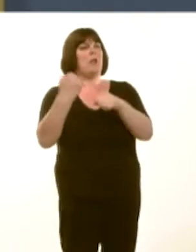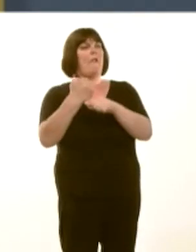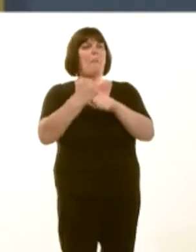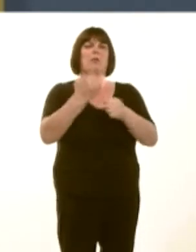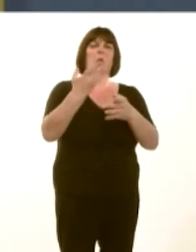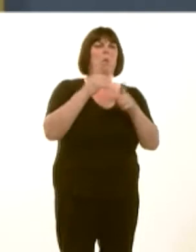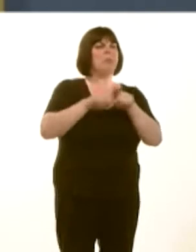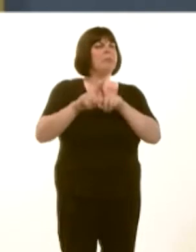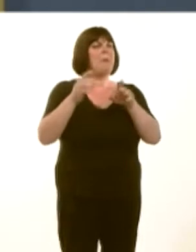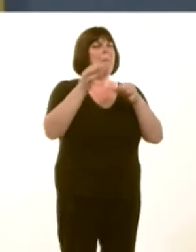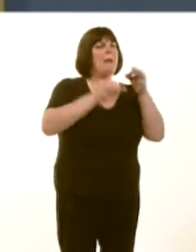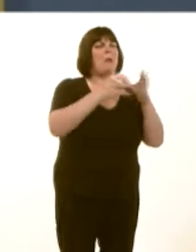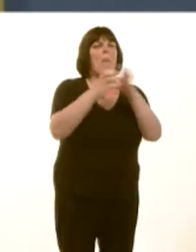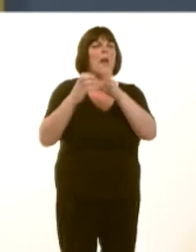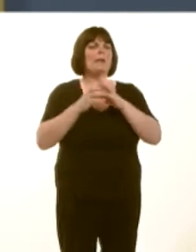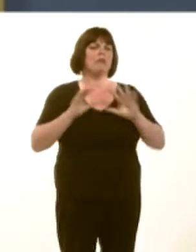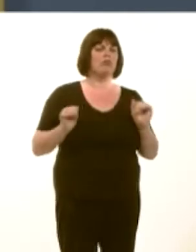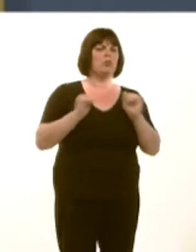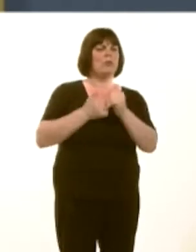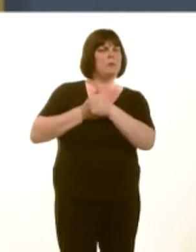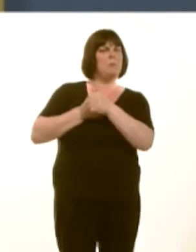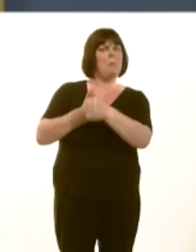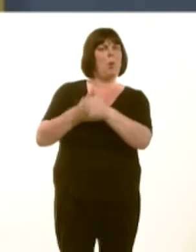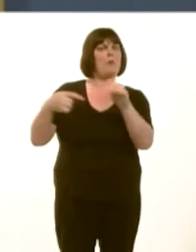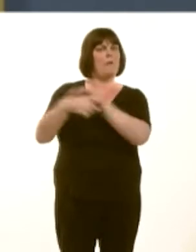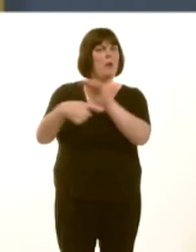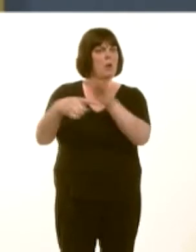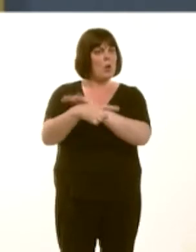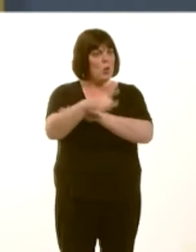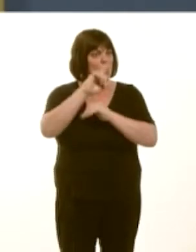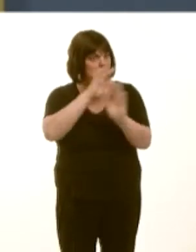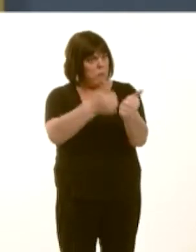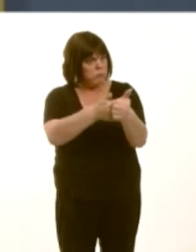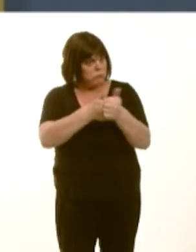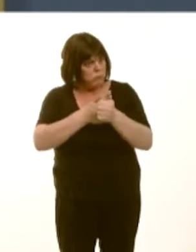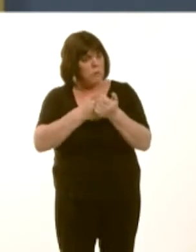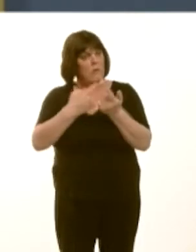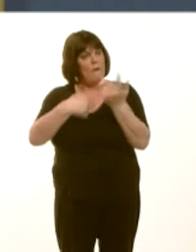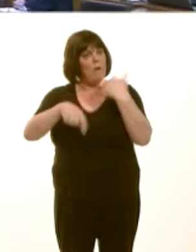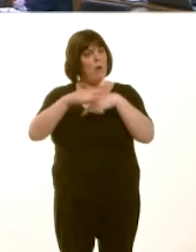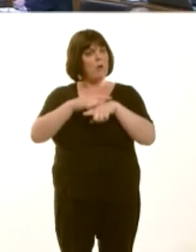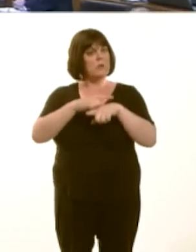And so, would you support a joint declaration with other parties in this Chamber to that end?